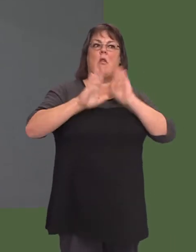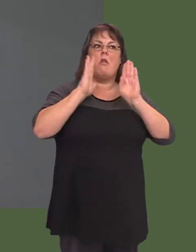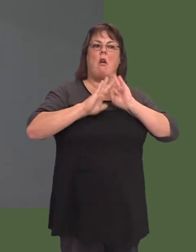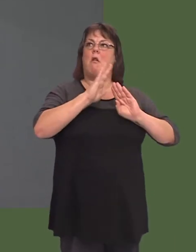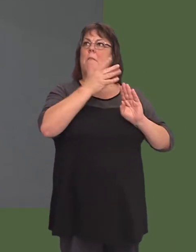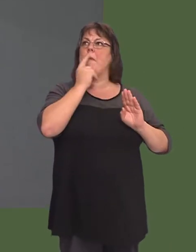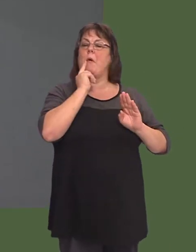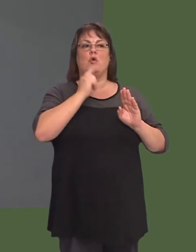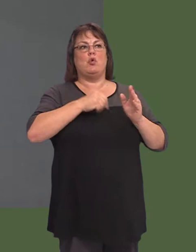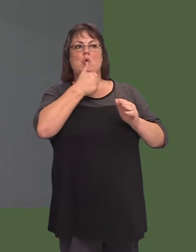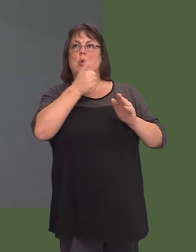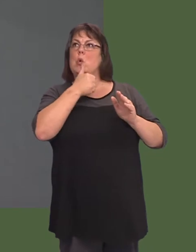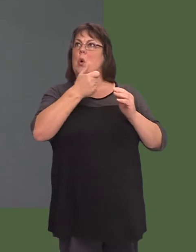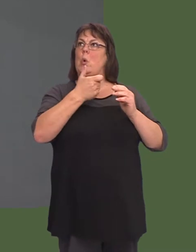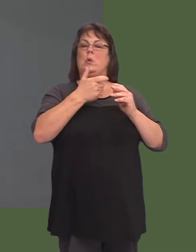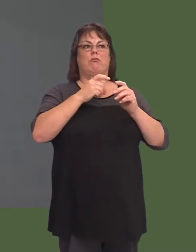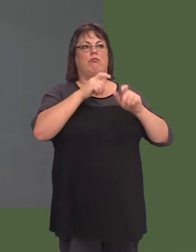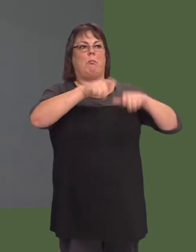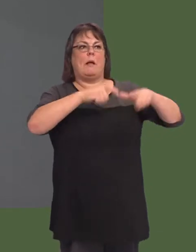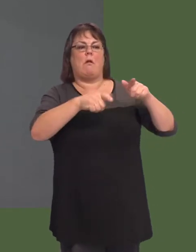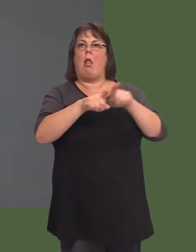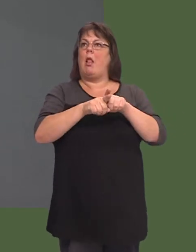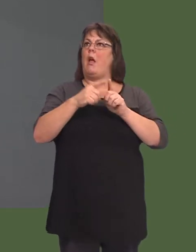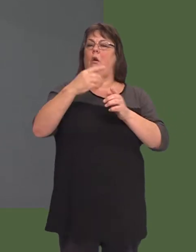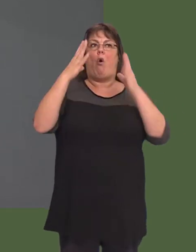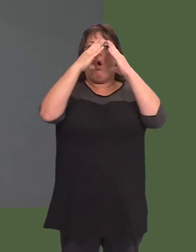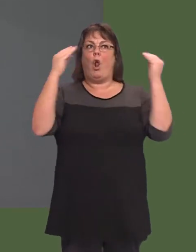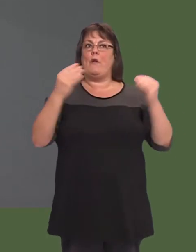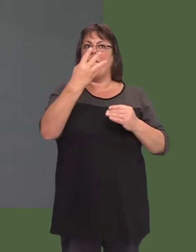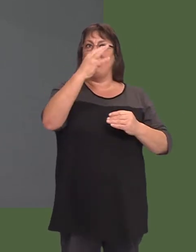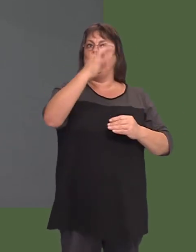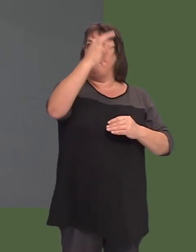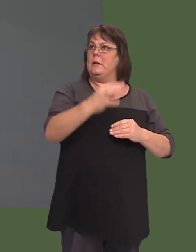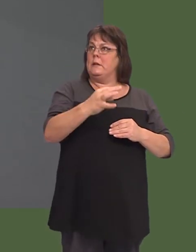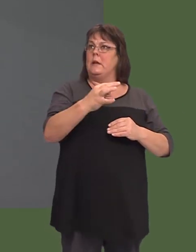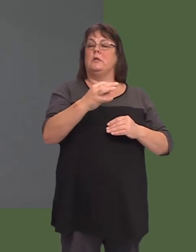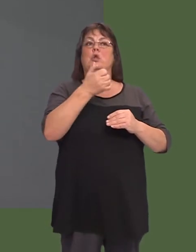modal shift theyíve got in places like Holland, where 40 per cent go by bike, and, in one